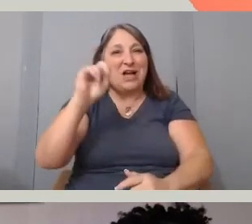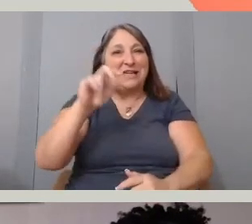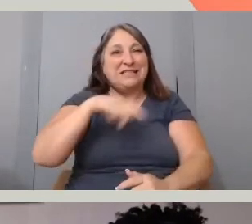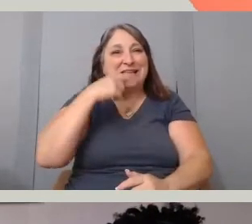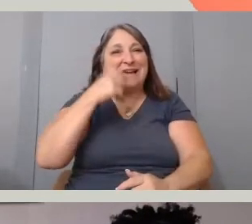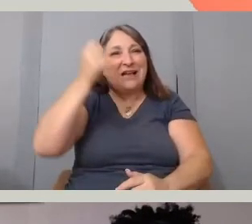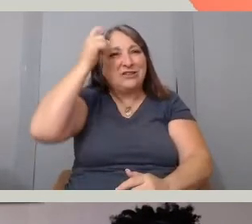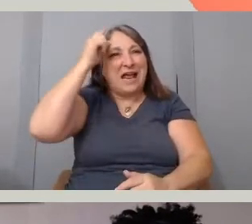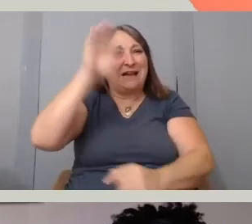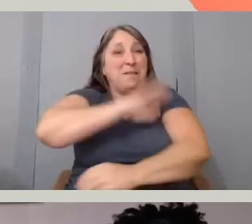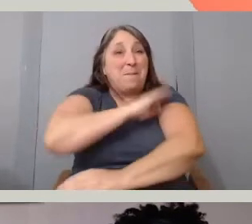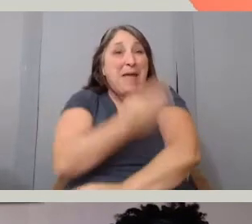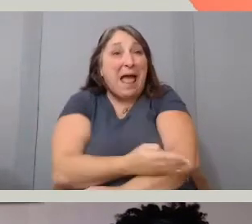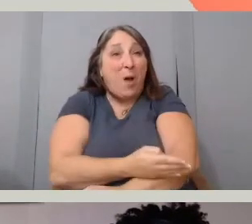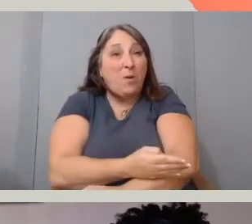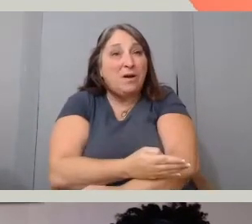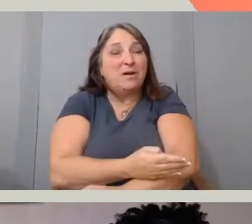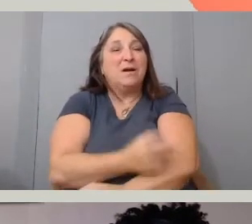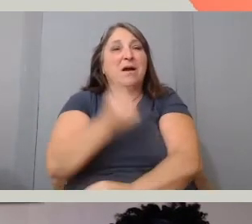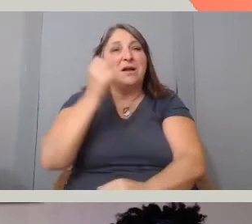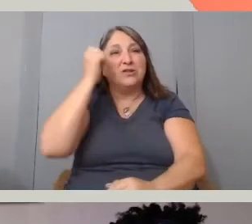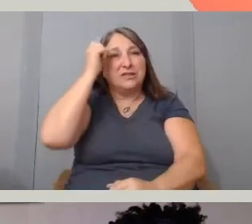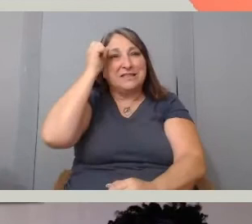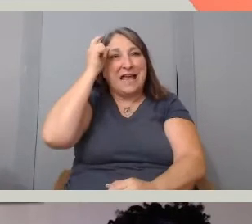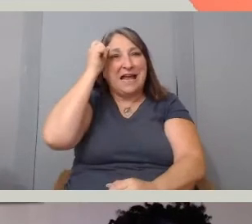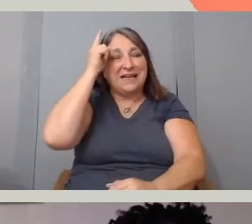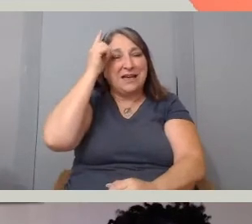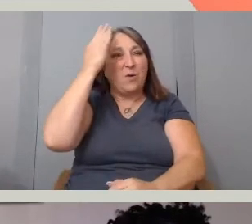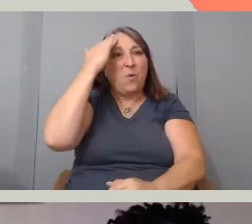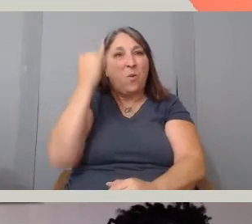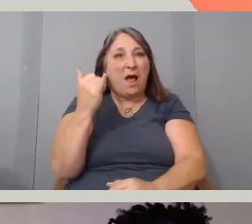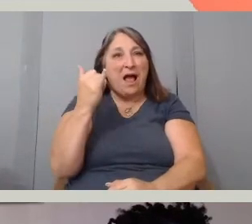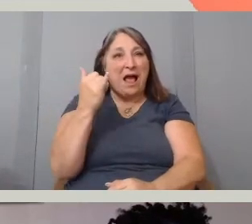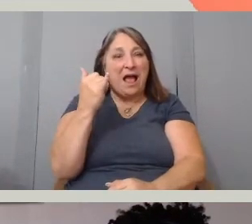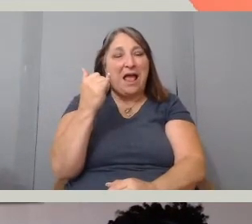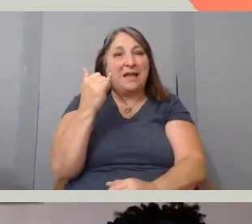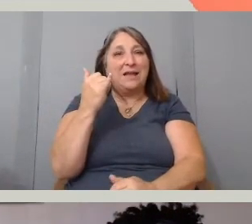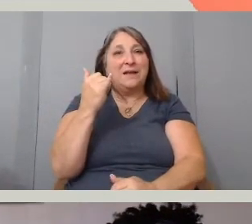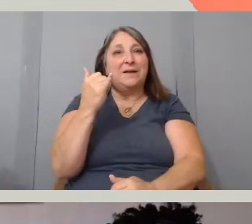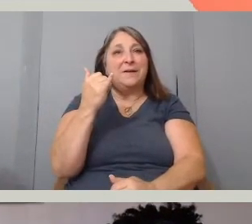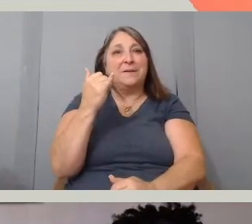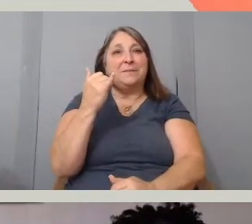understanding why you are telling this story and I think what I love so much